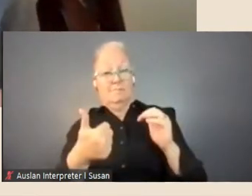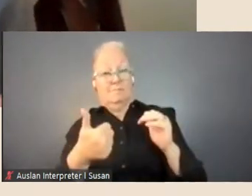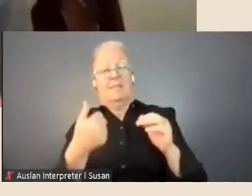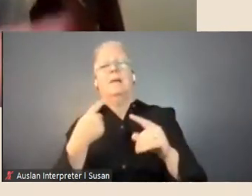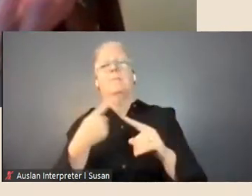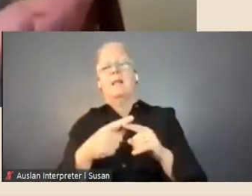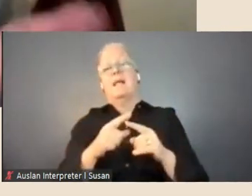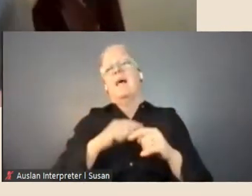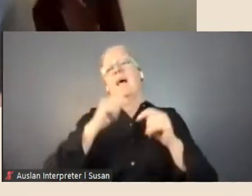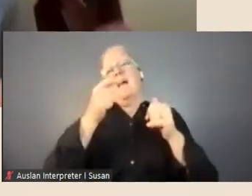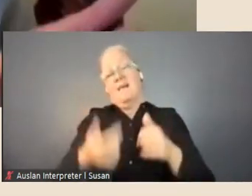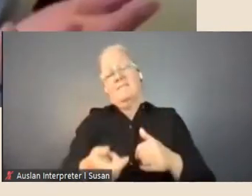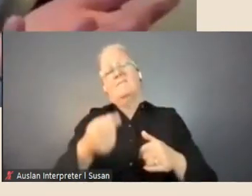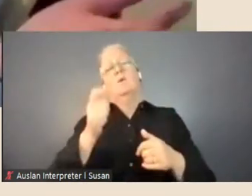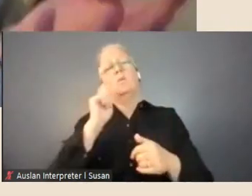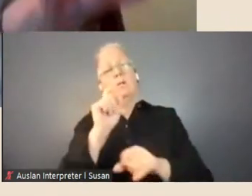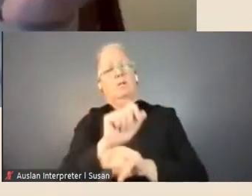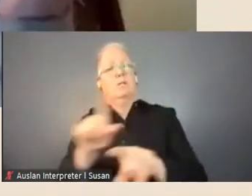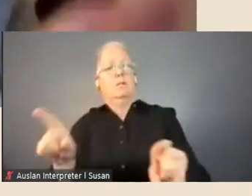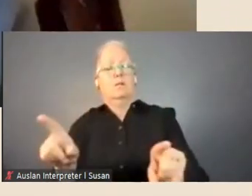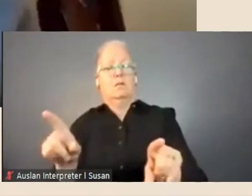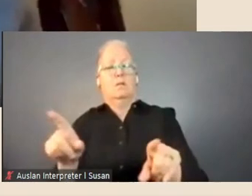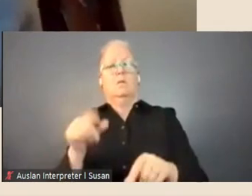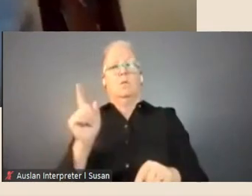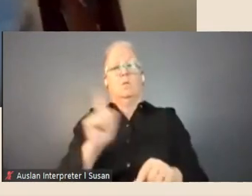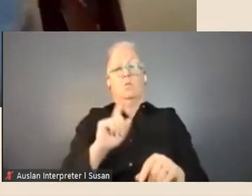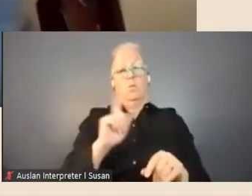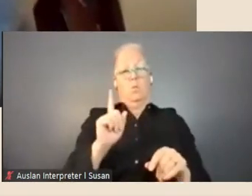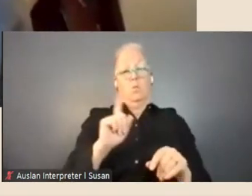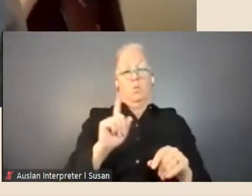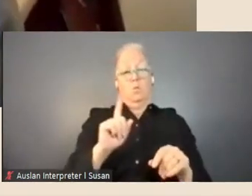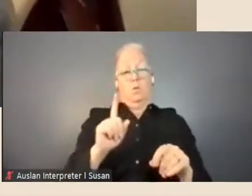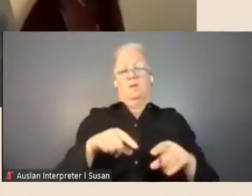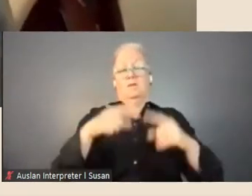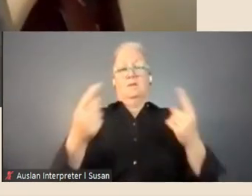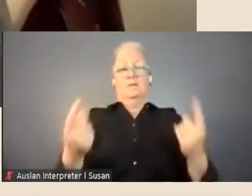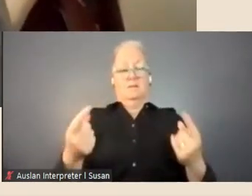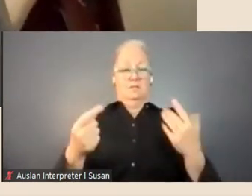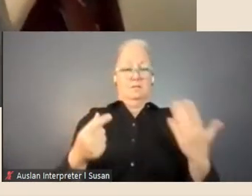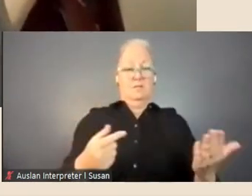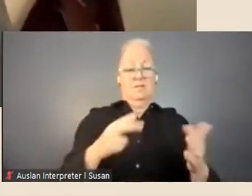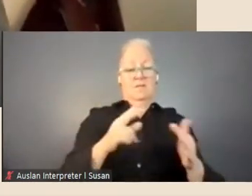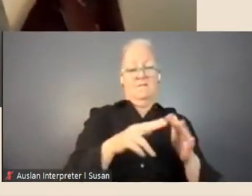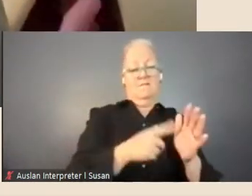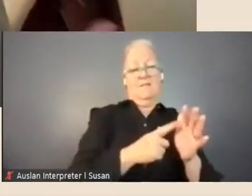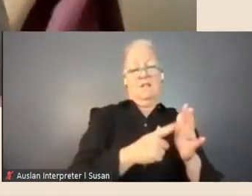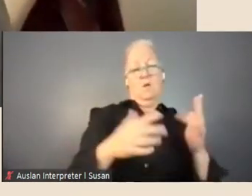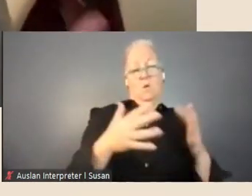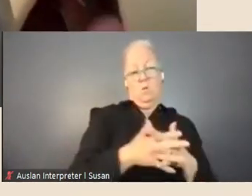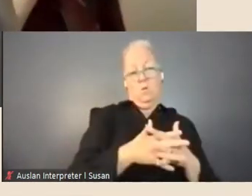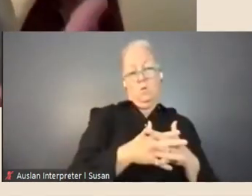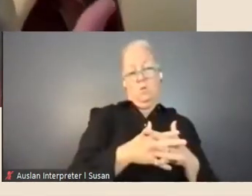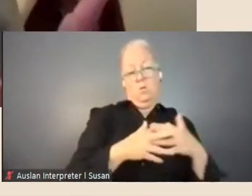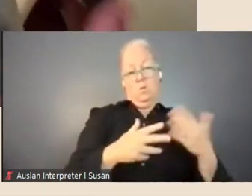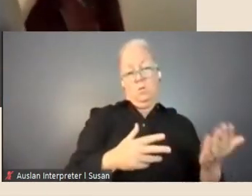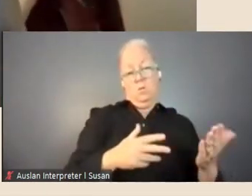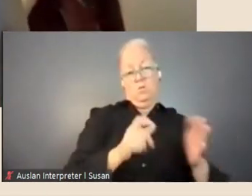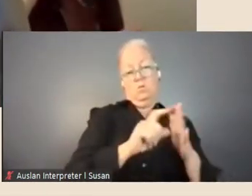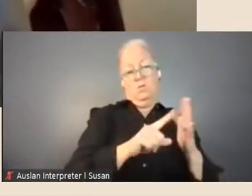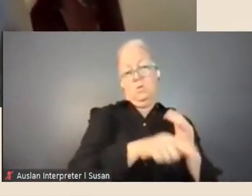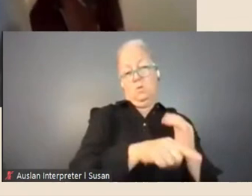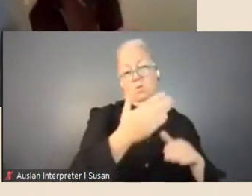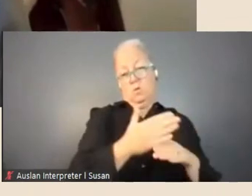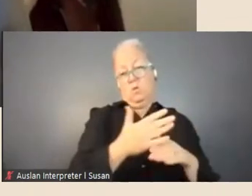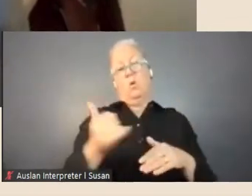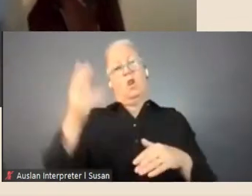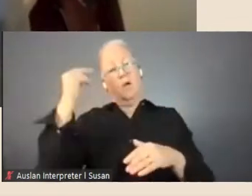so that's around the correlation between a fellow undertaking work and the Library having a first right of access to that work or how that, how that works.